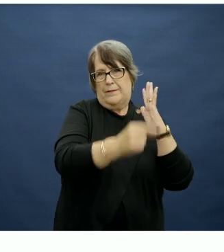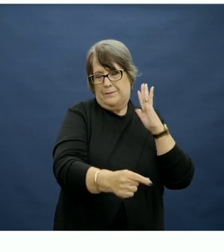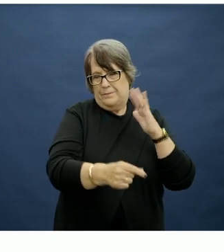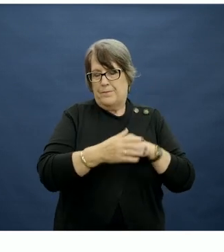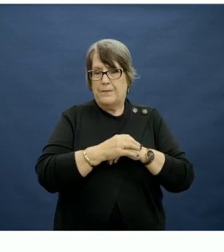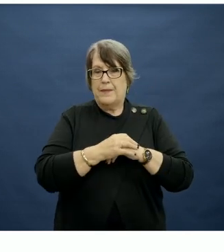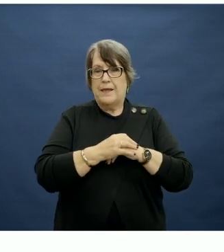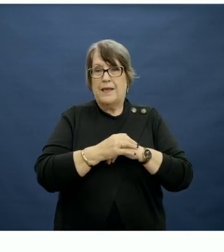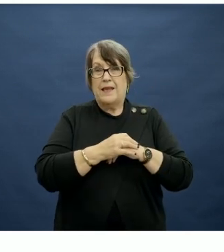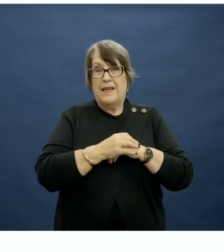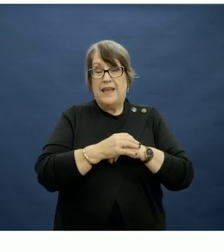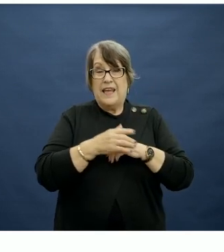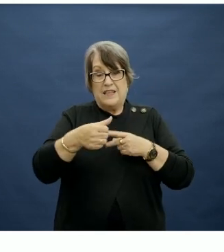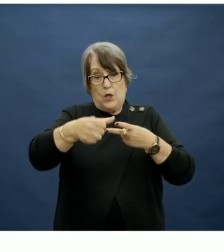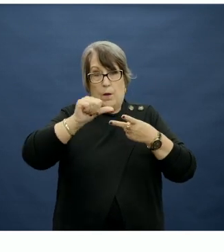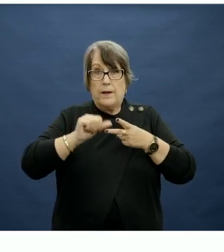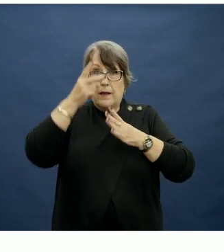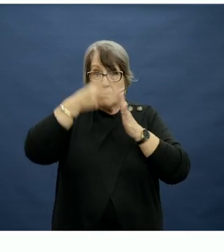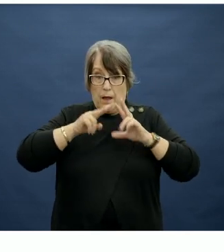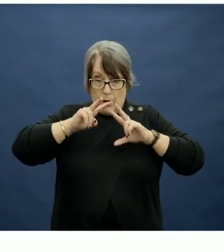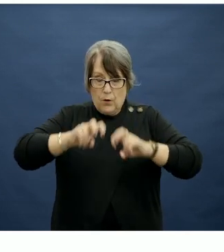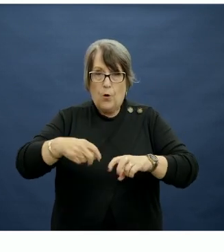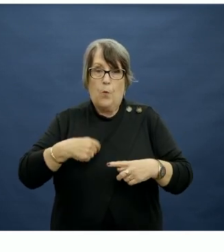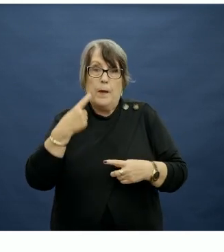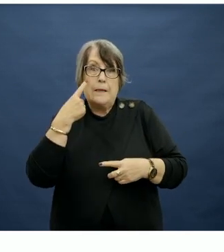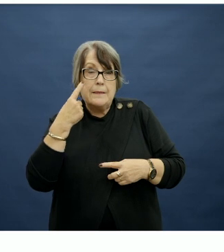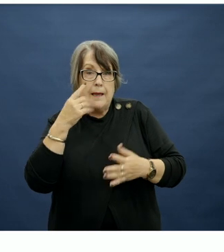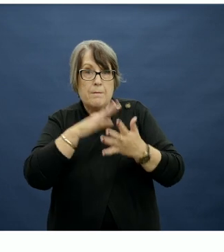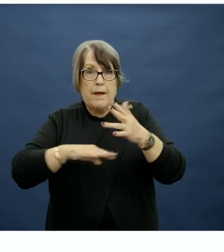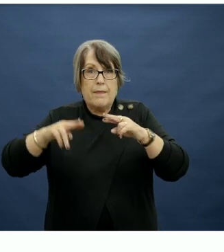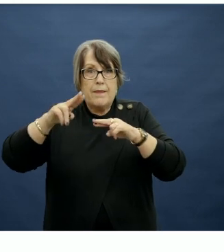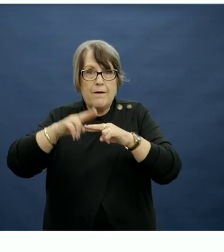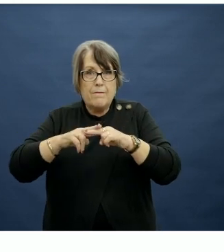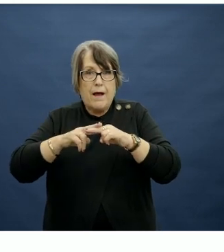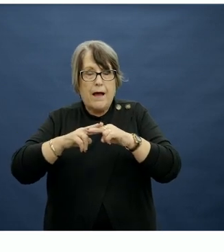In the next step of this study, we observed that parents making hypothetical lunch box